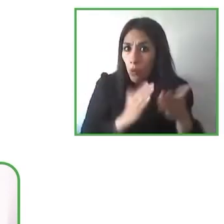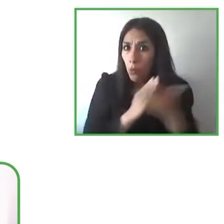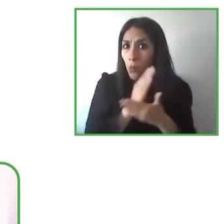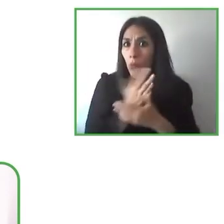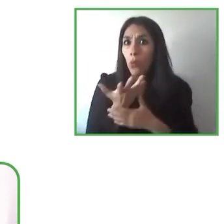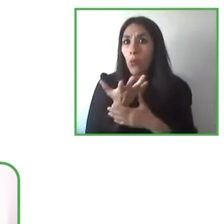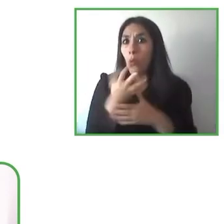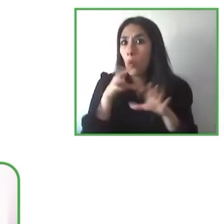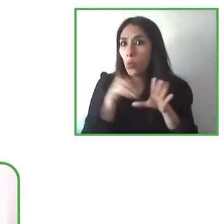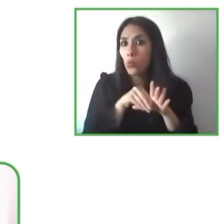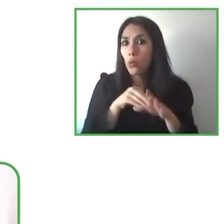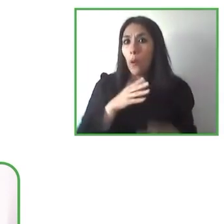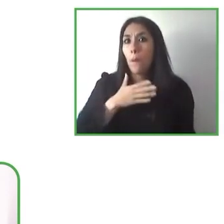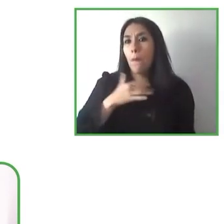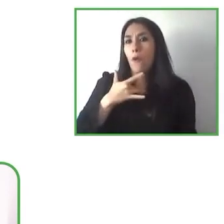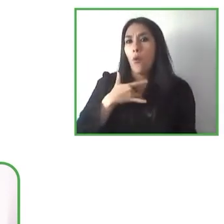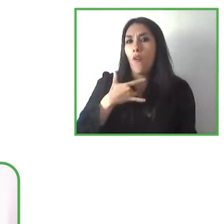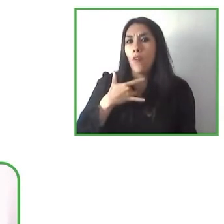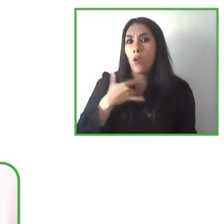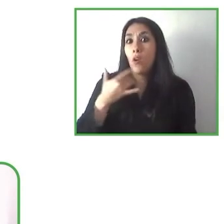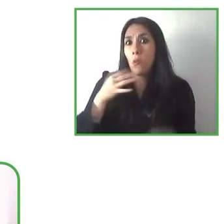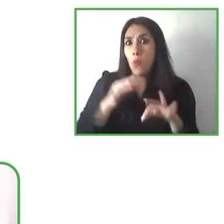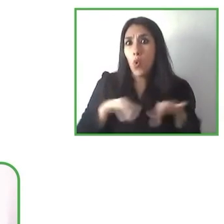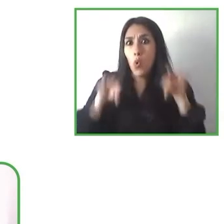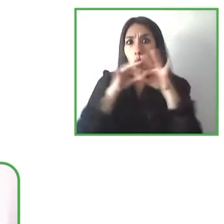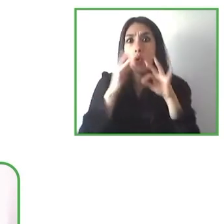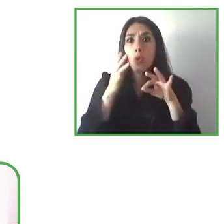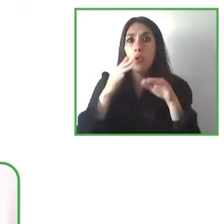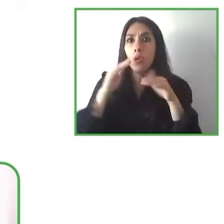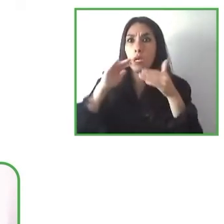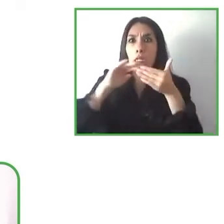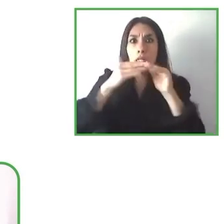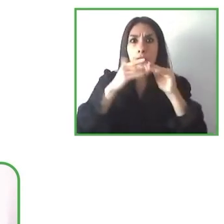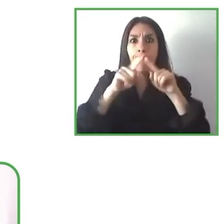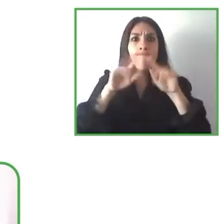me it's very important we have to consider the user not the city and